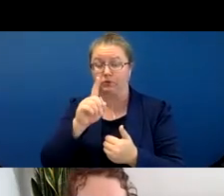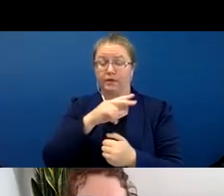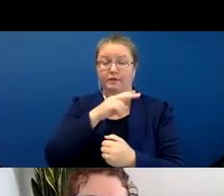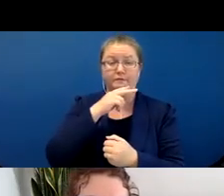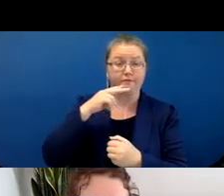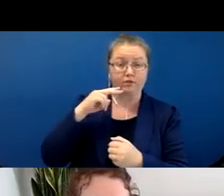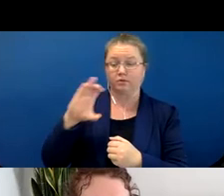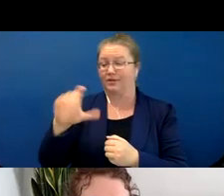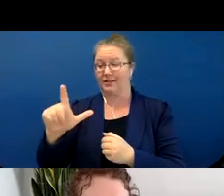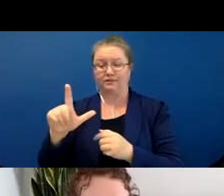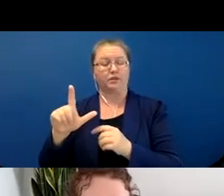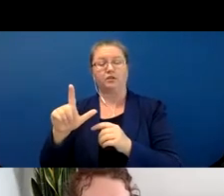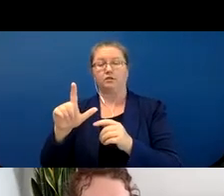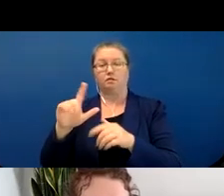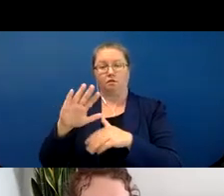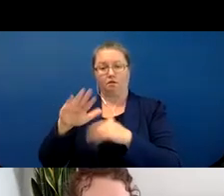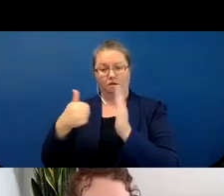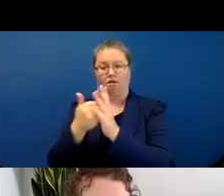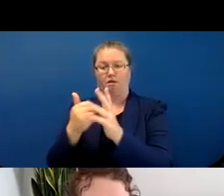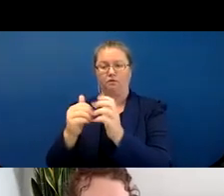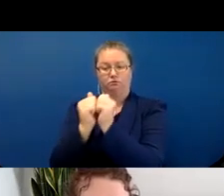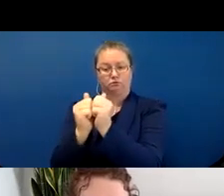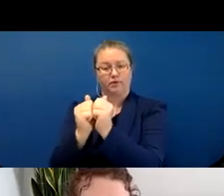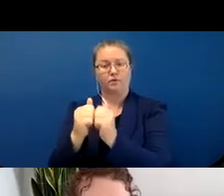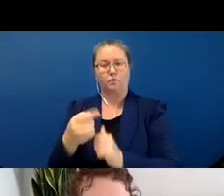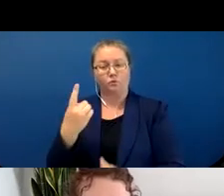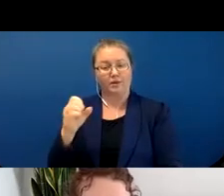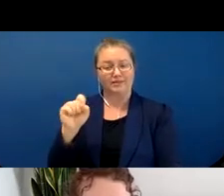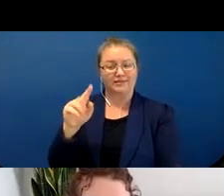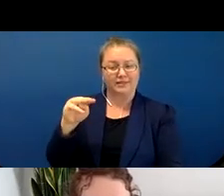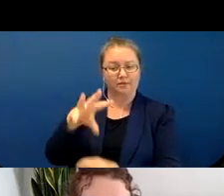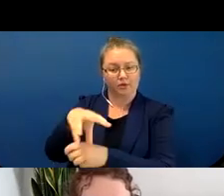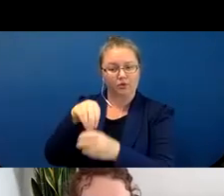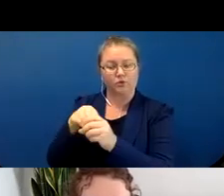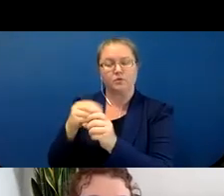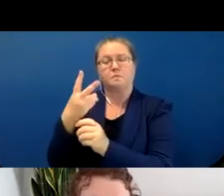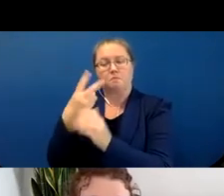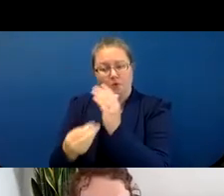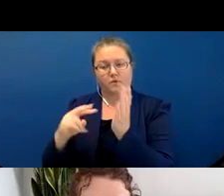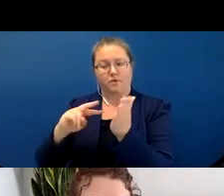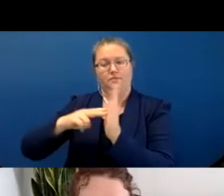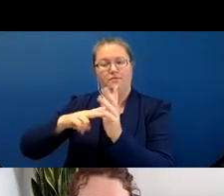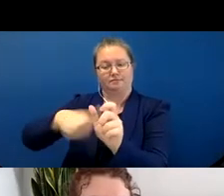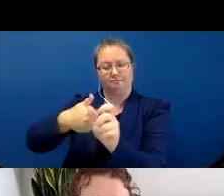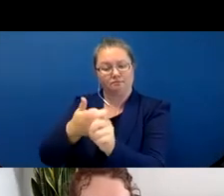single stem that incorporates both of those meanings into one piece. So it's not something